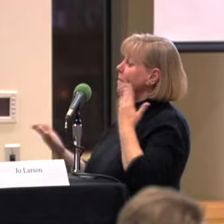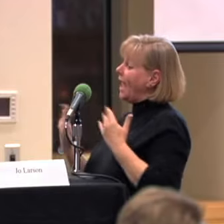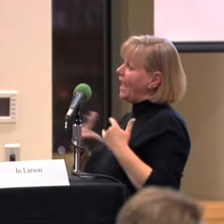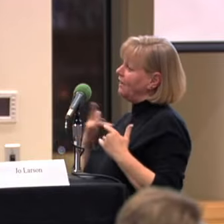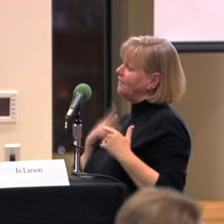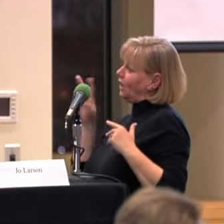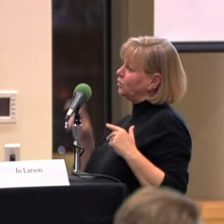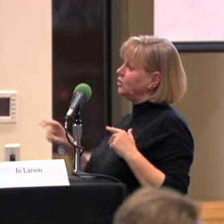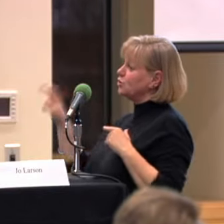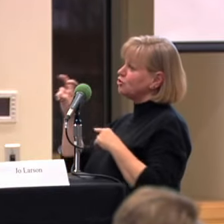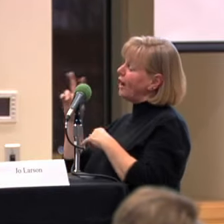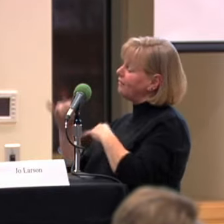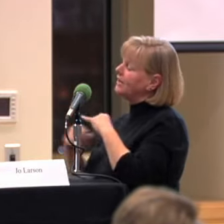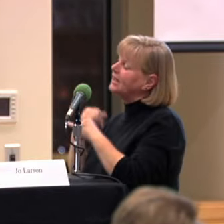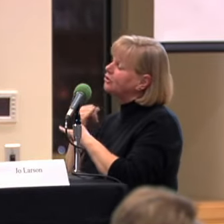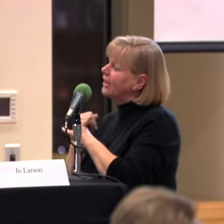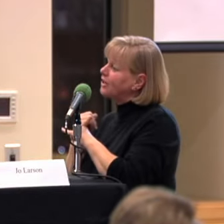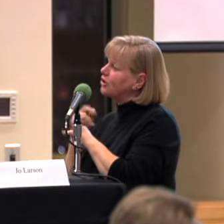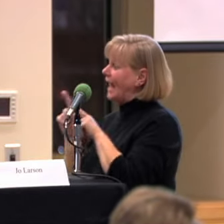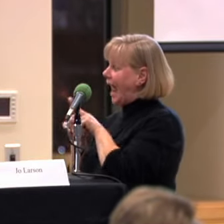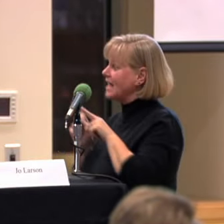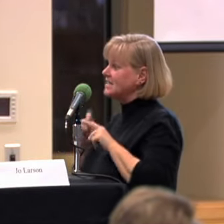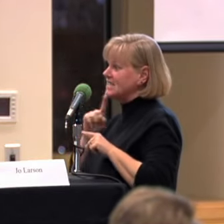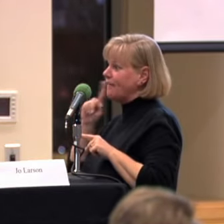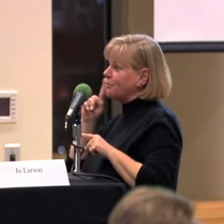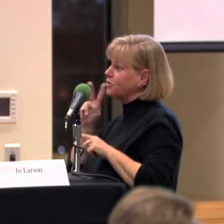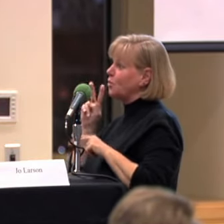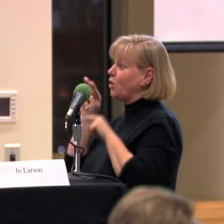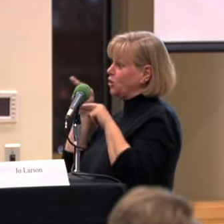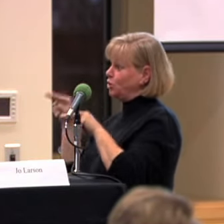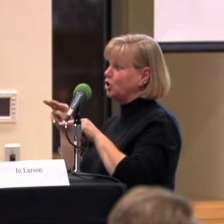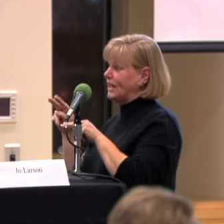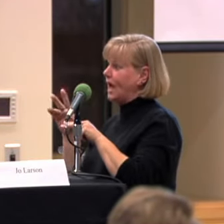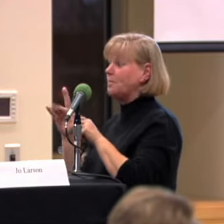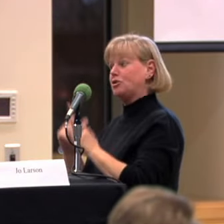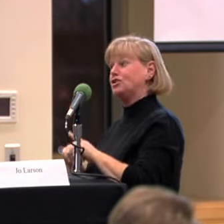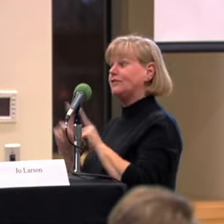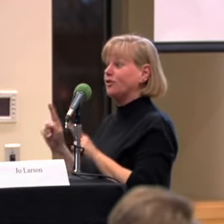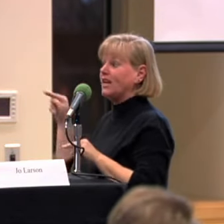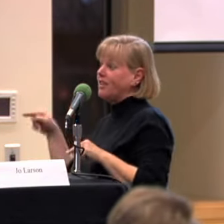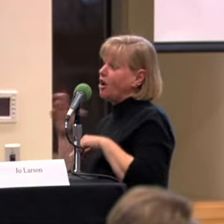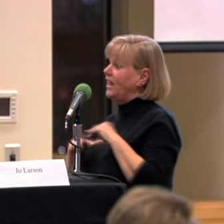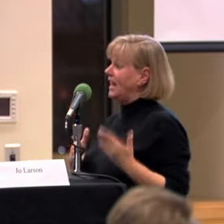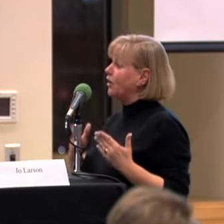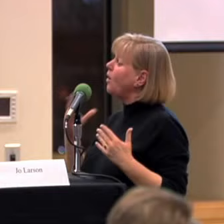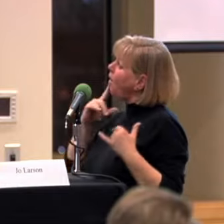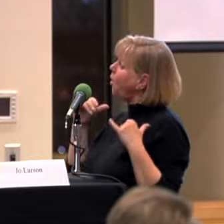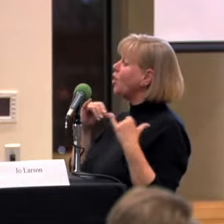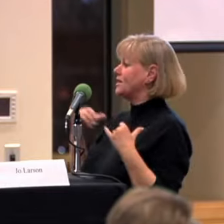OPPRESSION AND WHAT YOU FELT TRAVELING AS A DEAF PERSON.